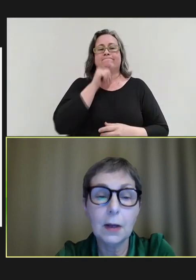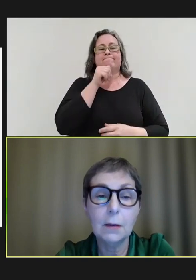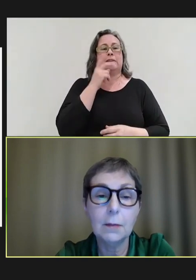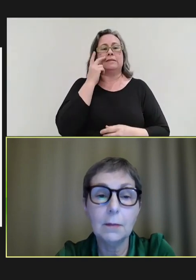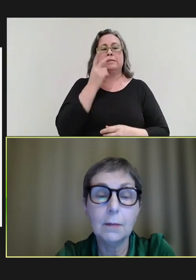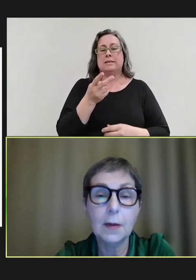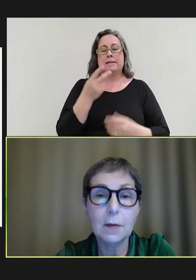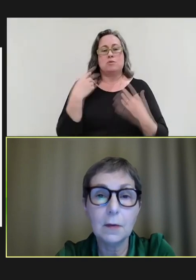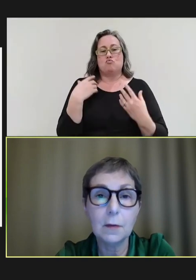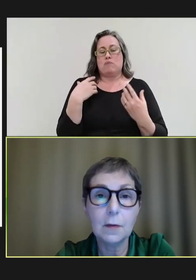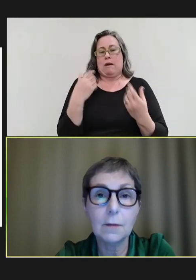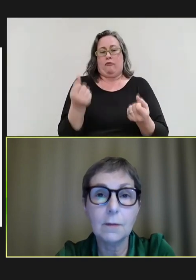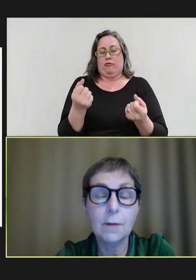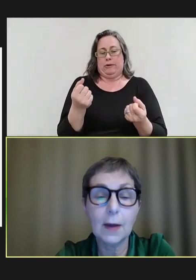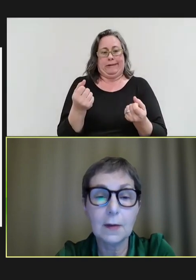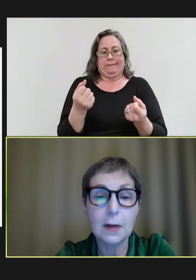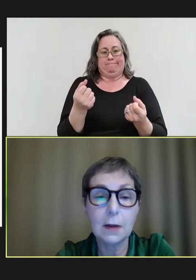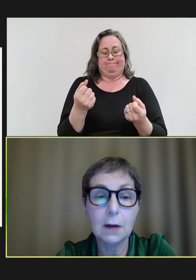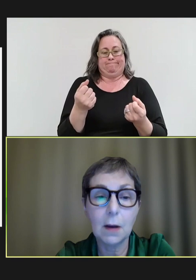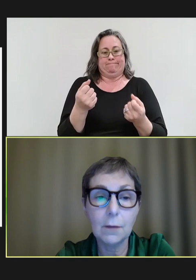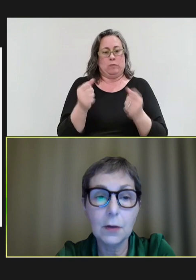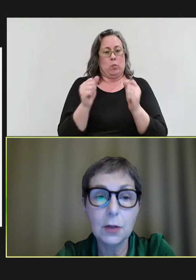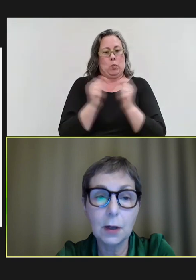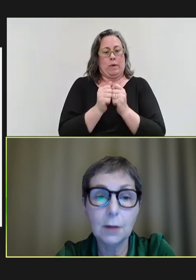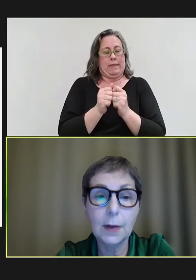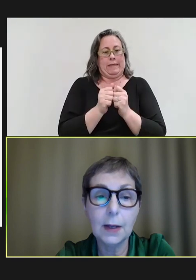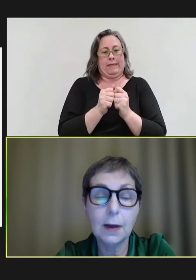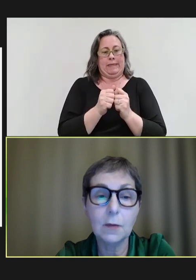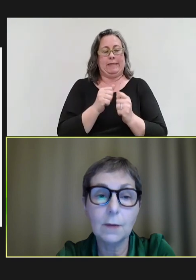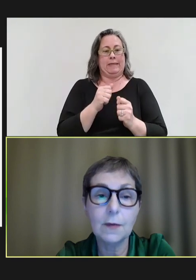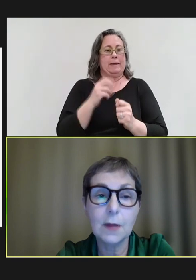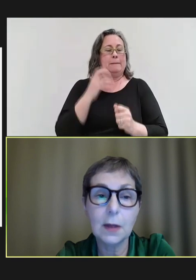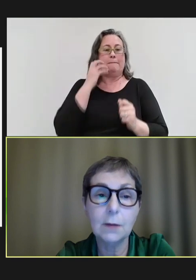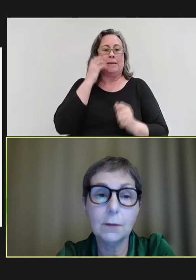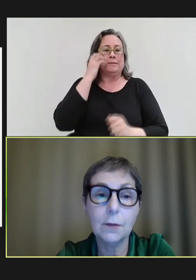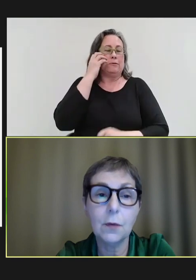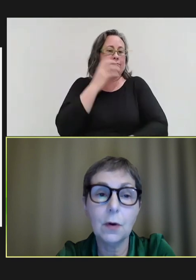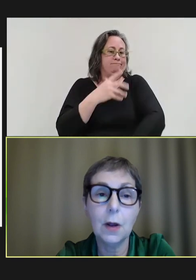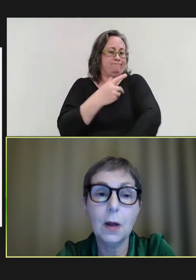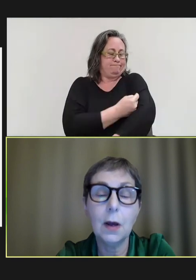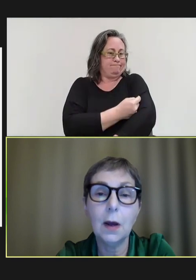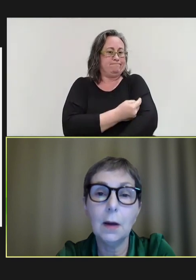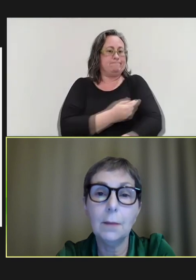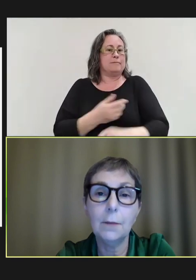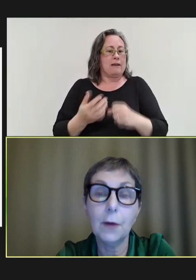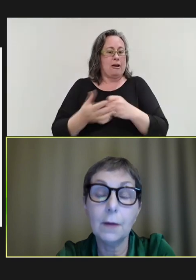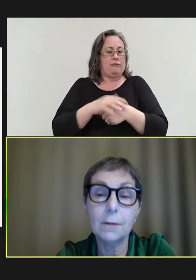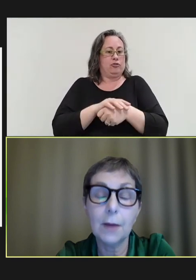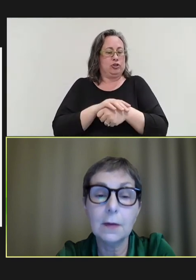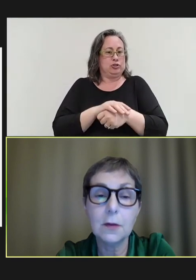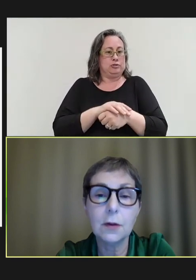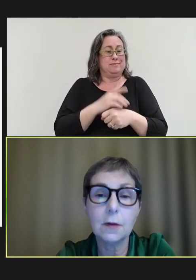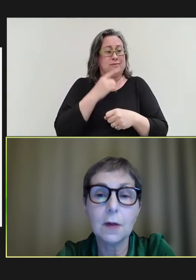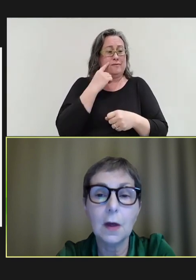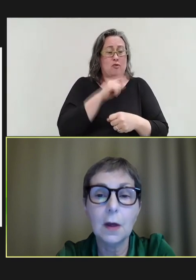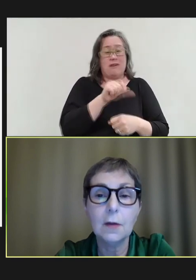in measles vaccine coverage globally, as we've seen for other antigens. So,